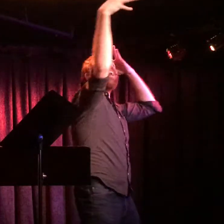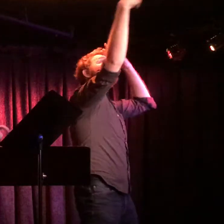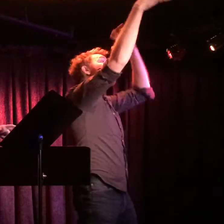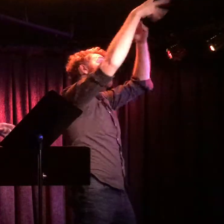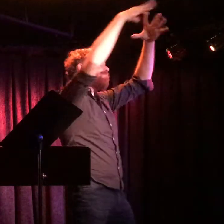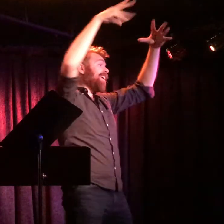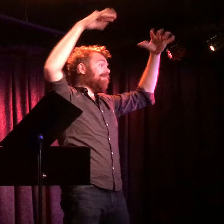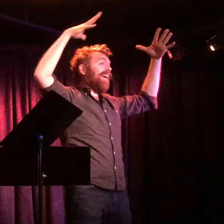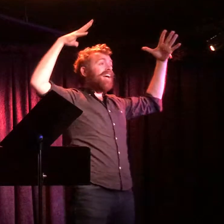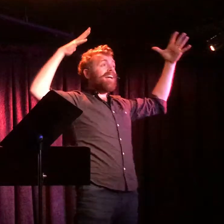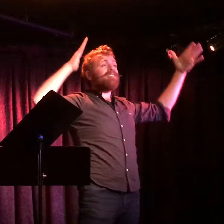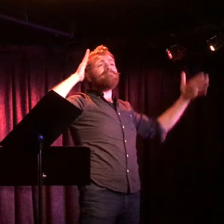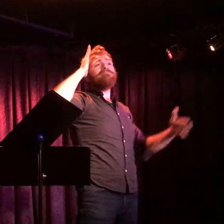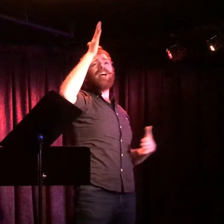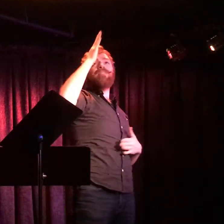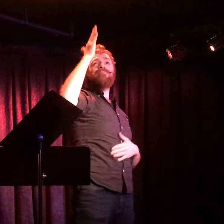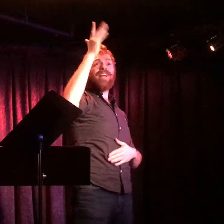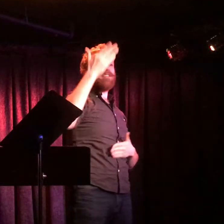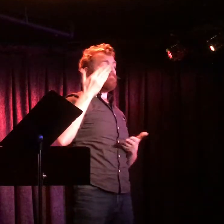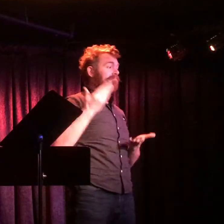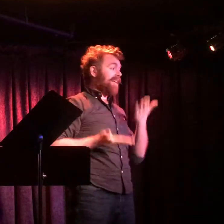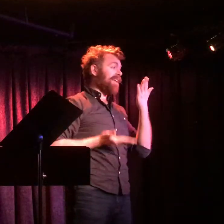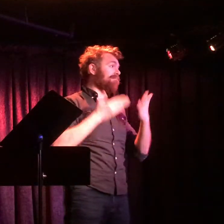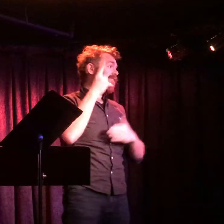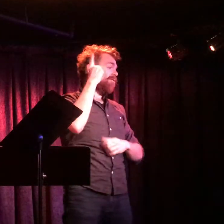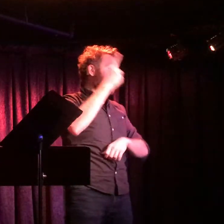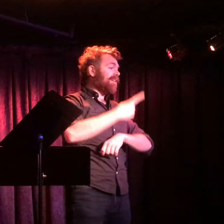Someday, maybe,